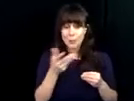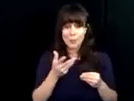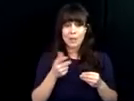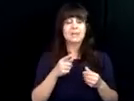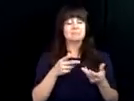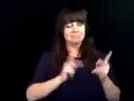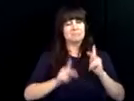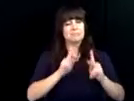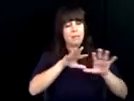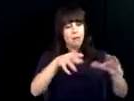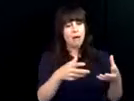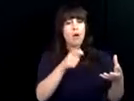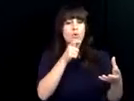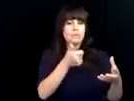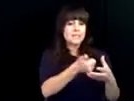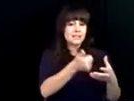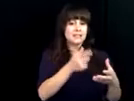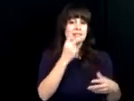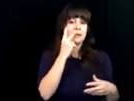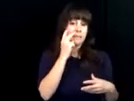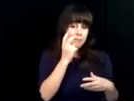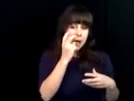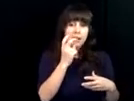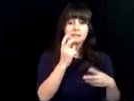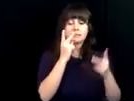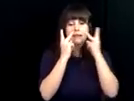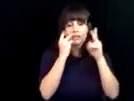able to find independence. These individuals that